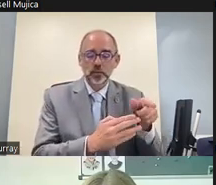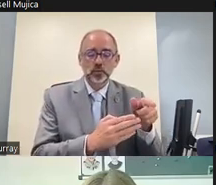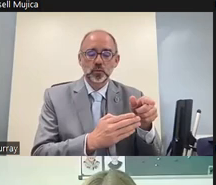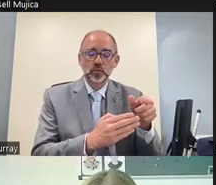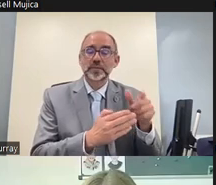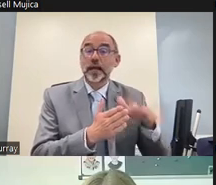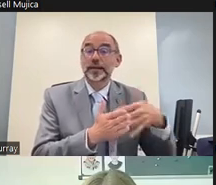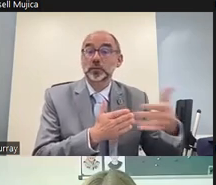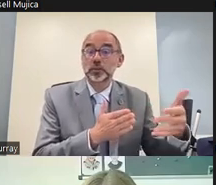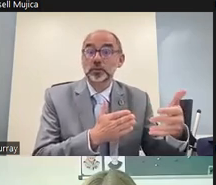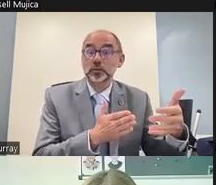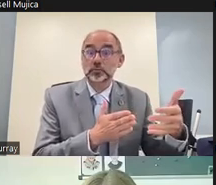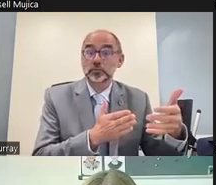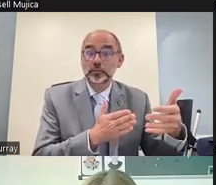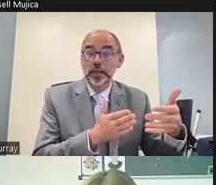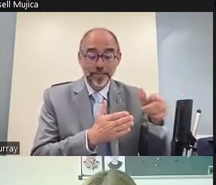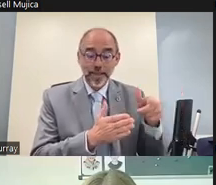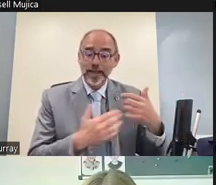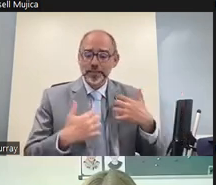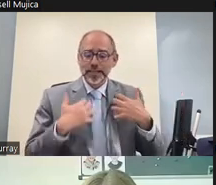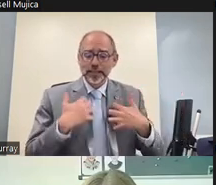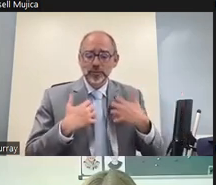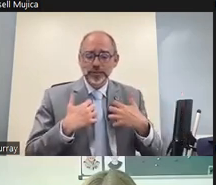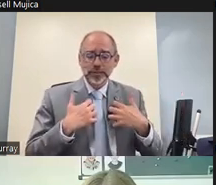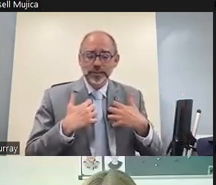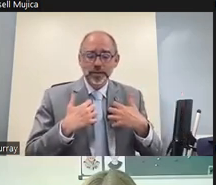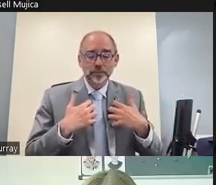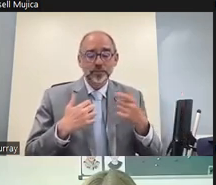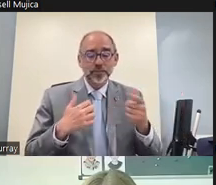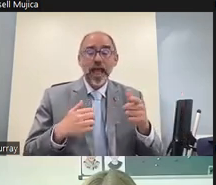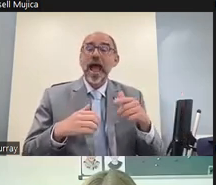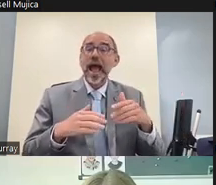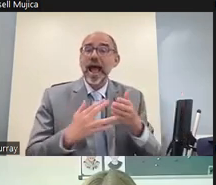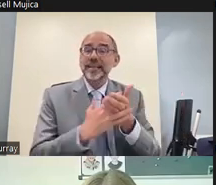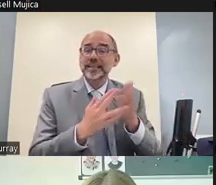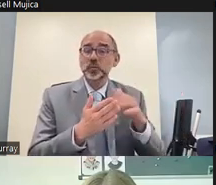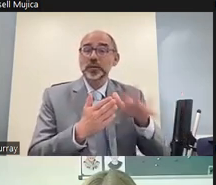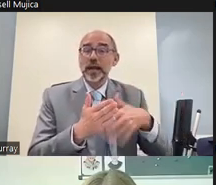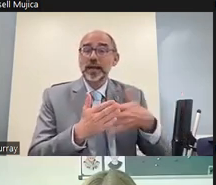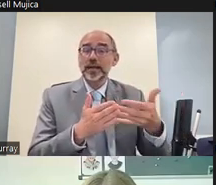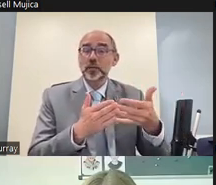with regard to national sign language access the biggest gap was not necessarily the global north